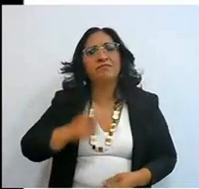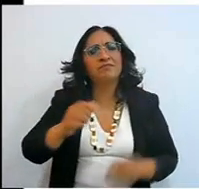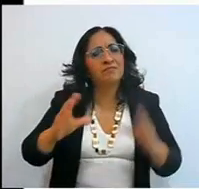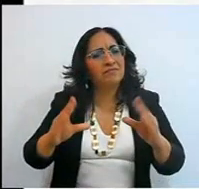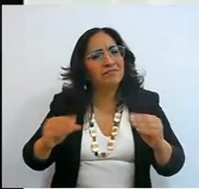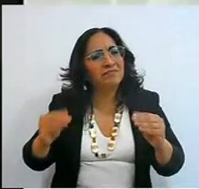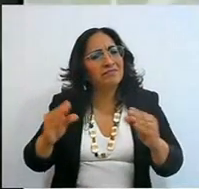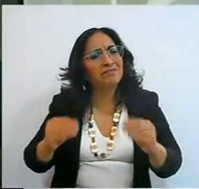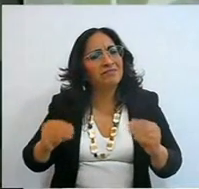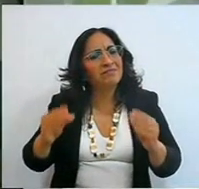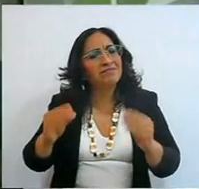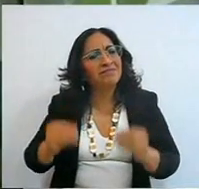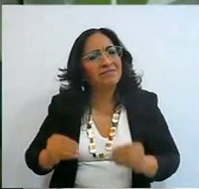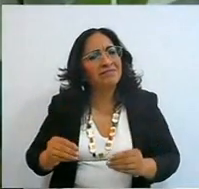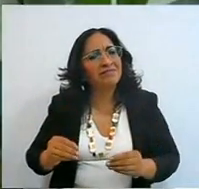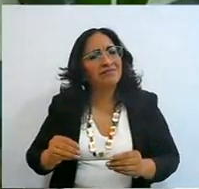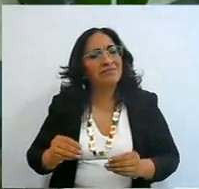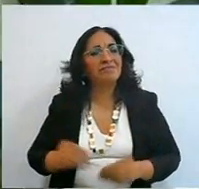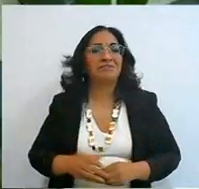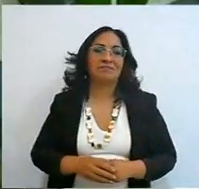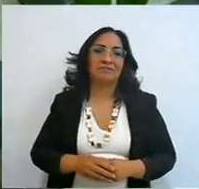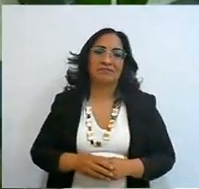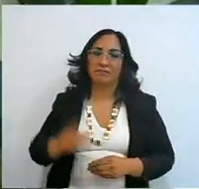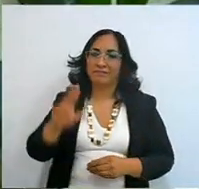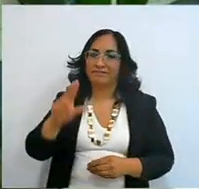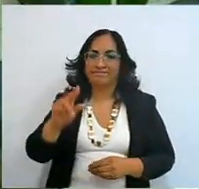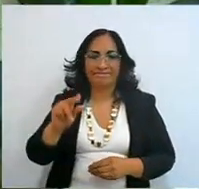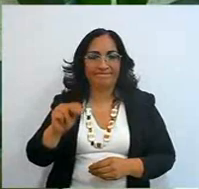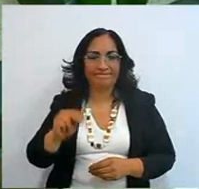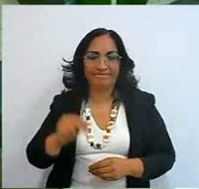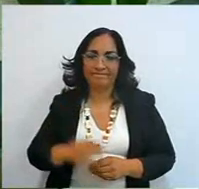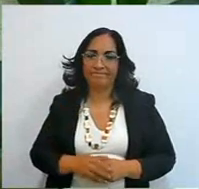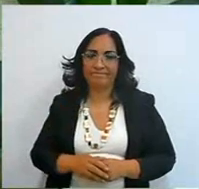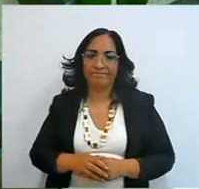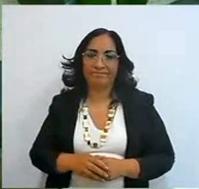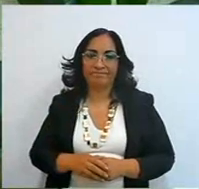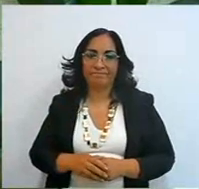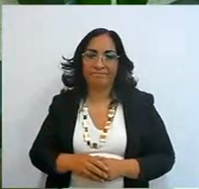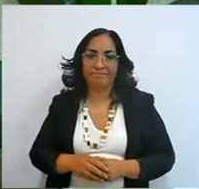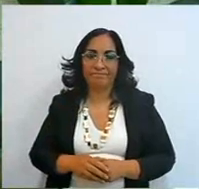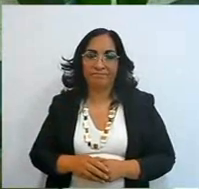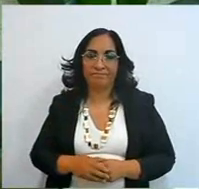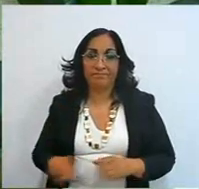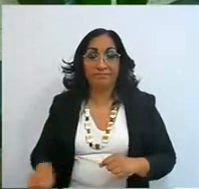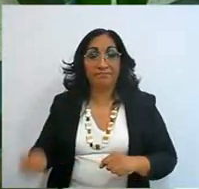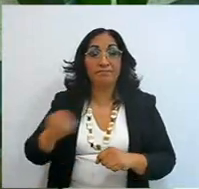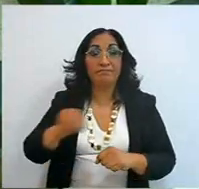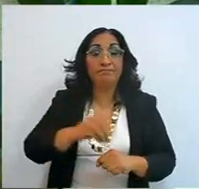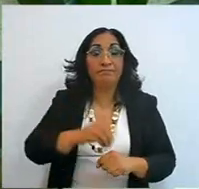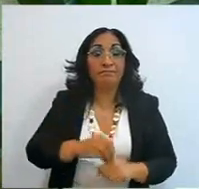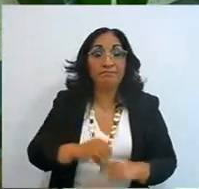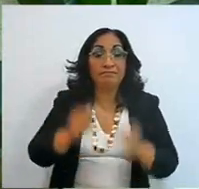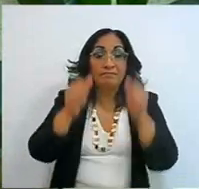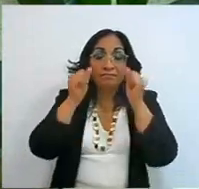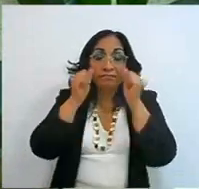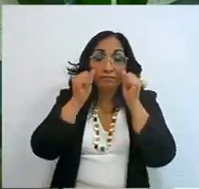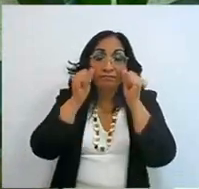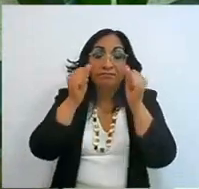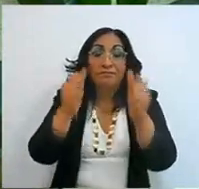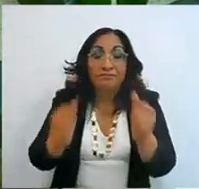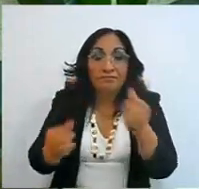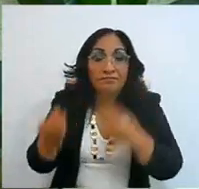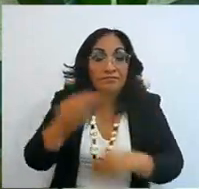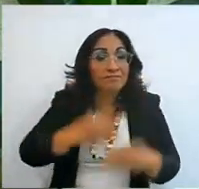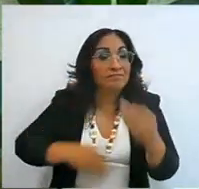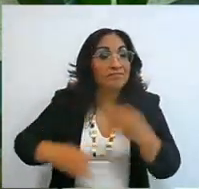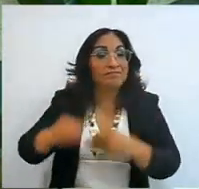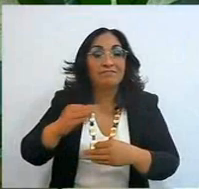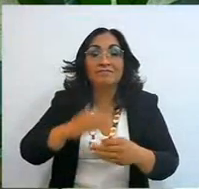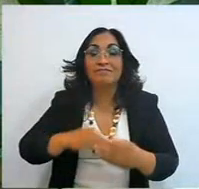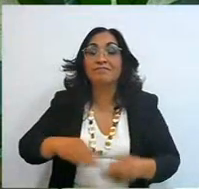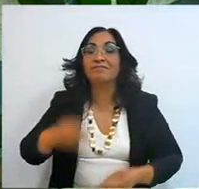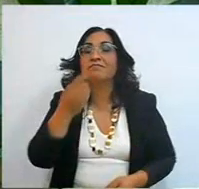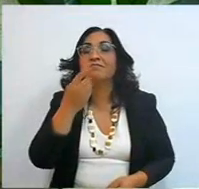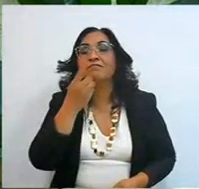what is inclining your ear? to do so, no, is to lend your mind, apply it to what is being said,